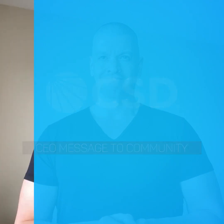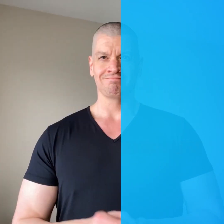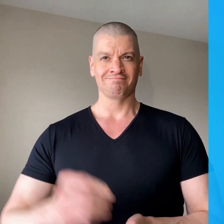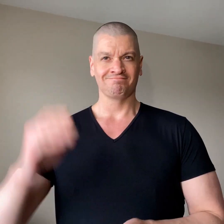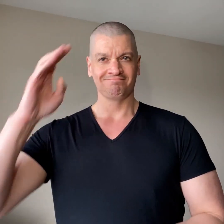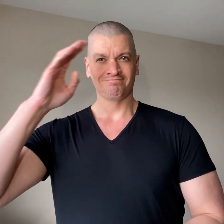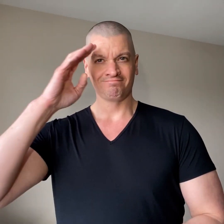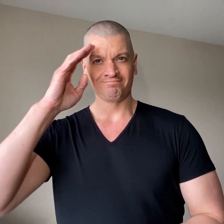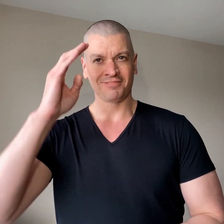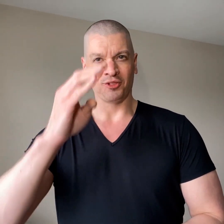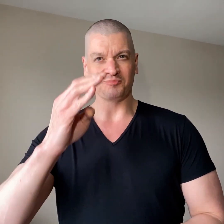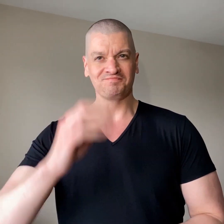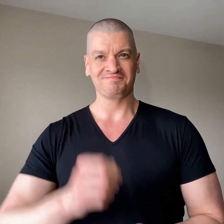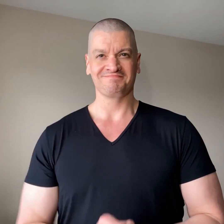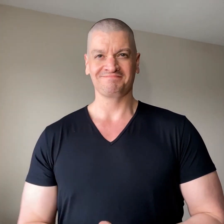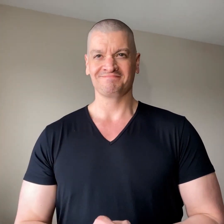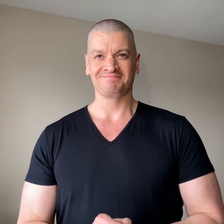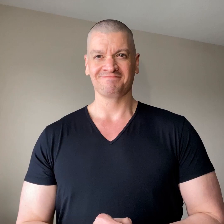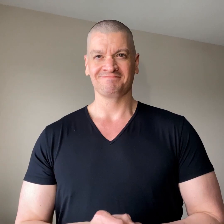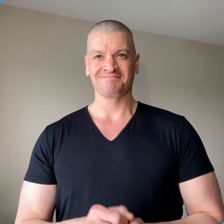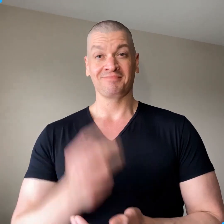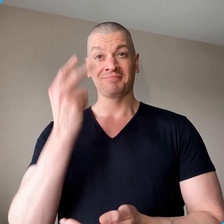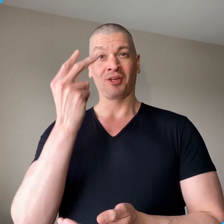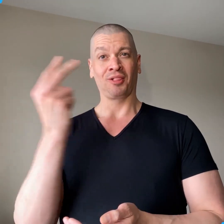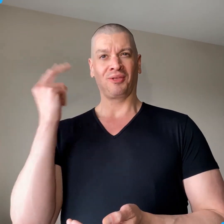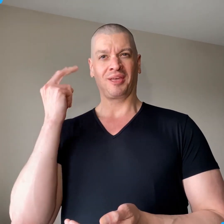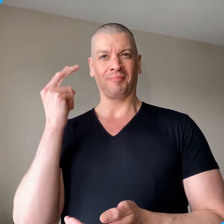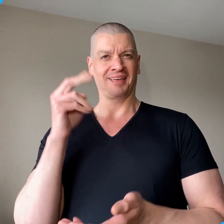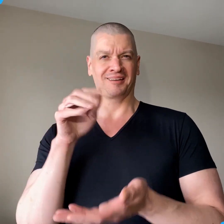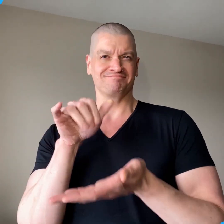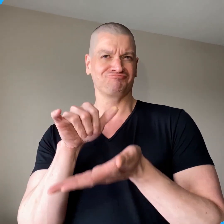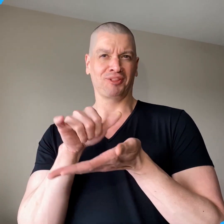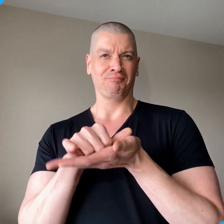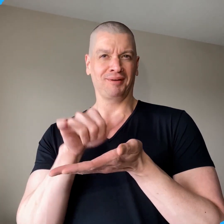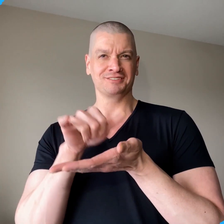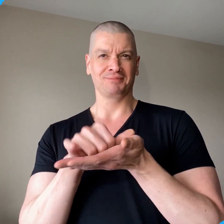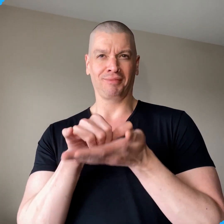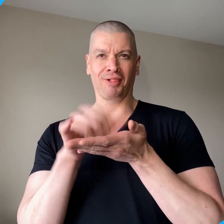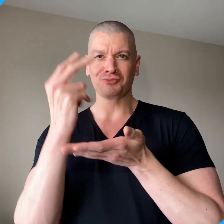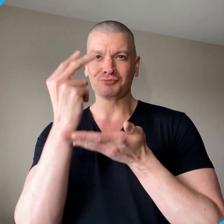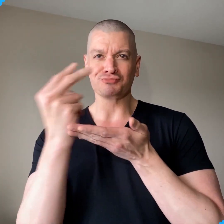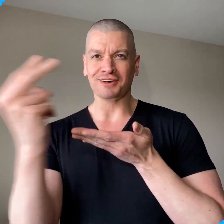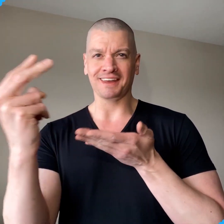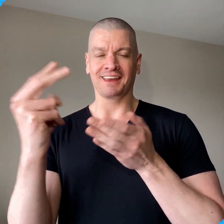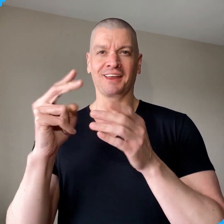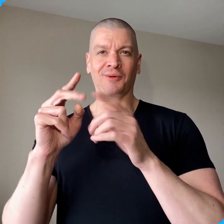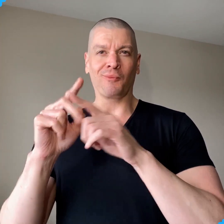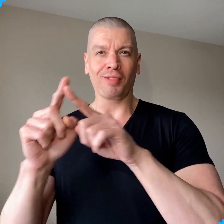Hello. Looking back, it was impossible to predict